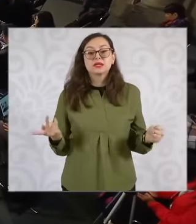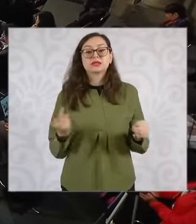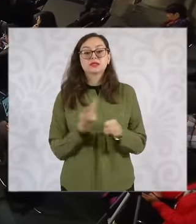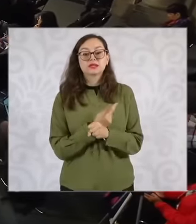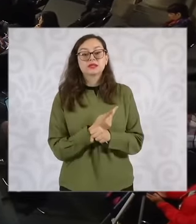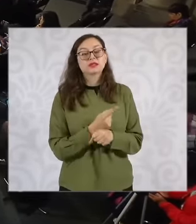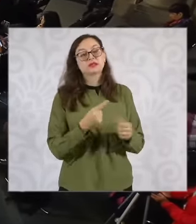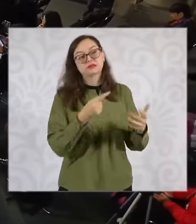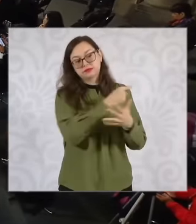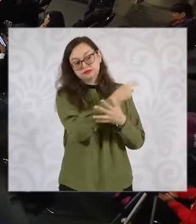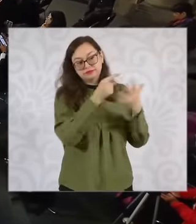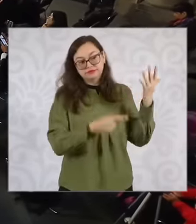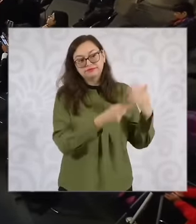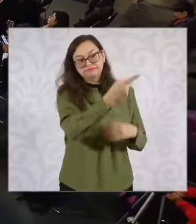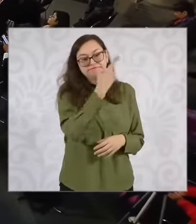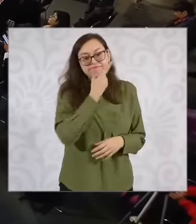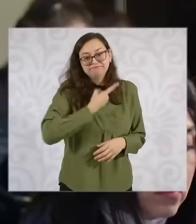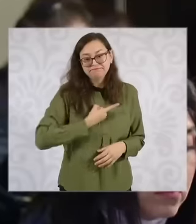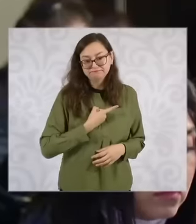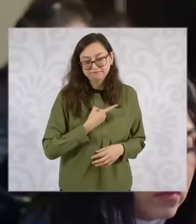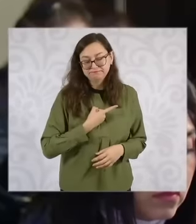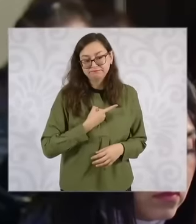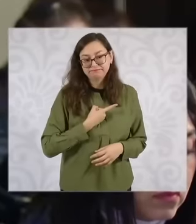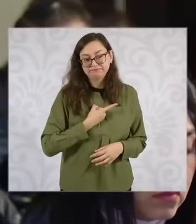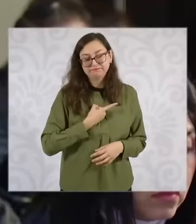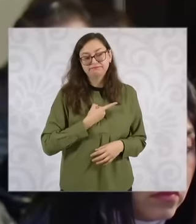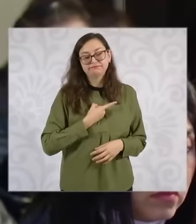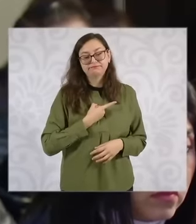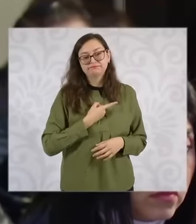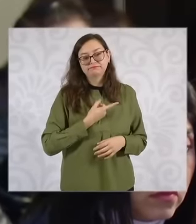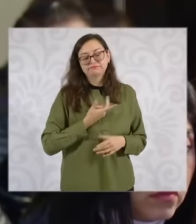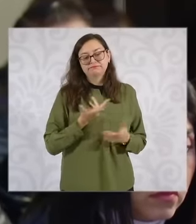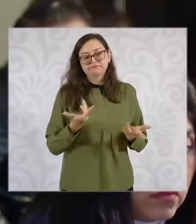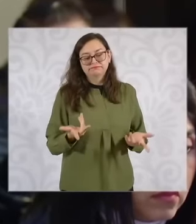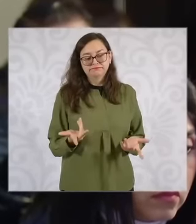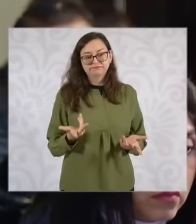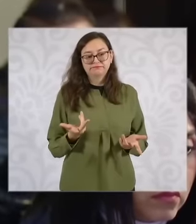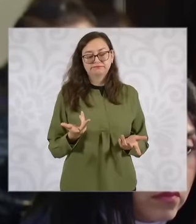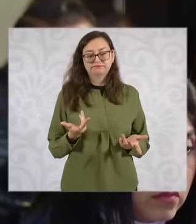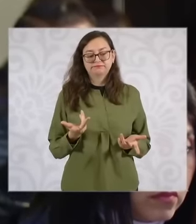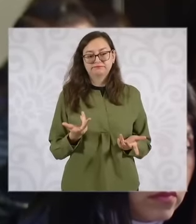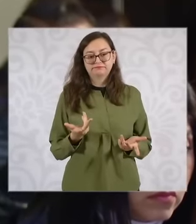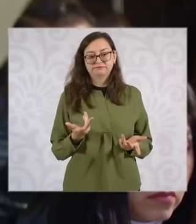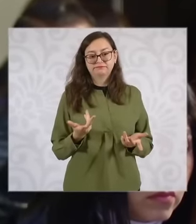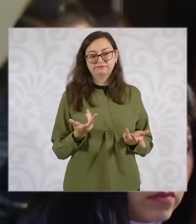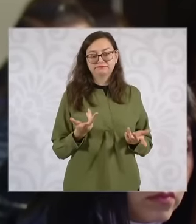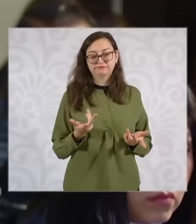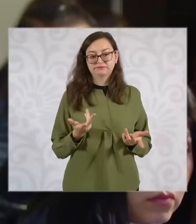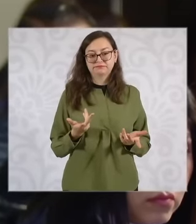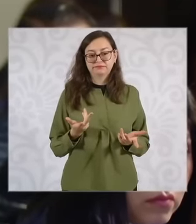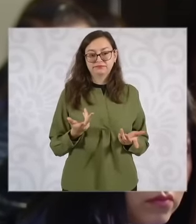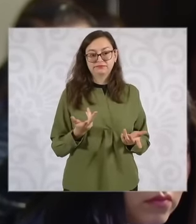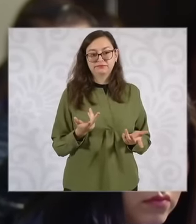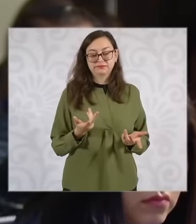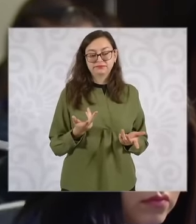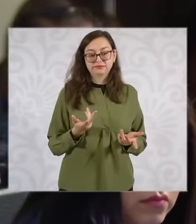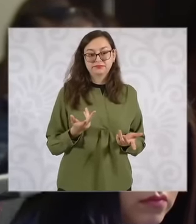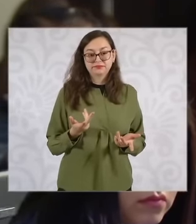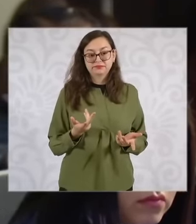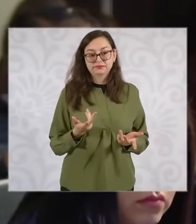we have heard. Journalistically speaking, they are